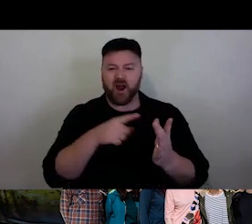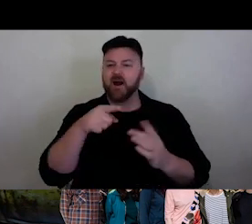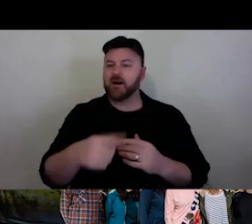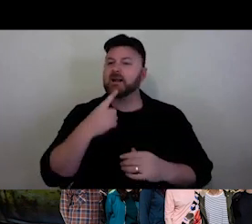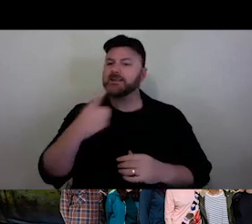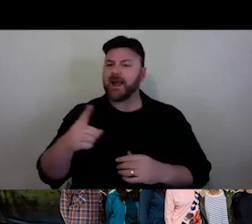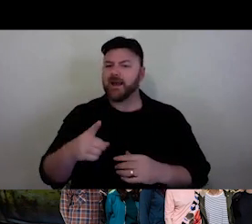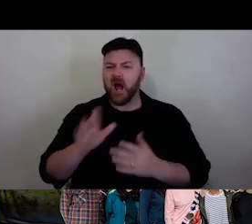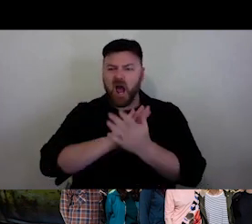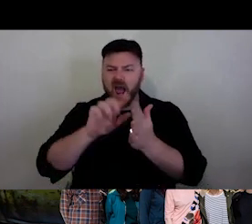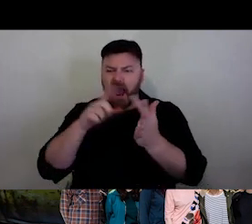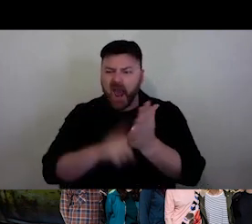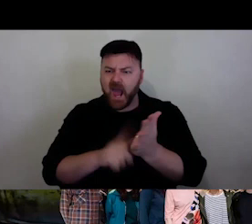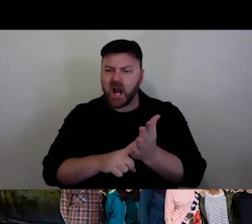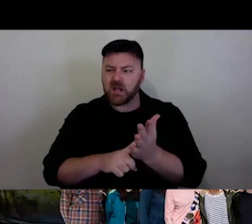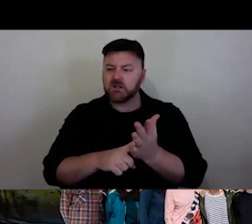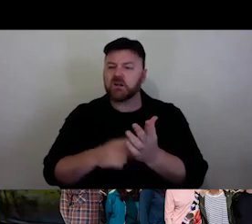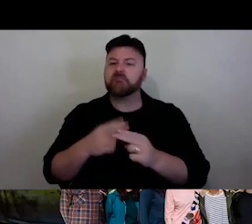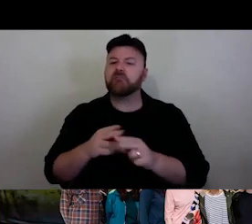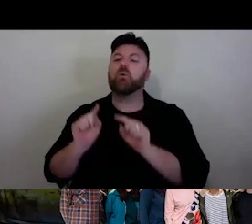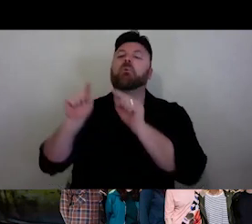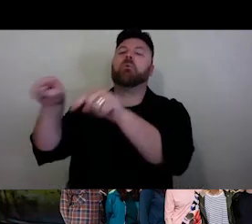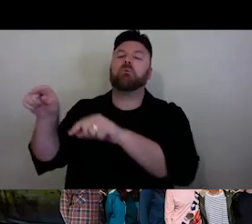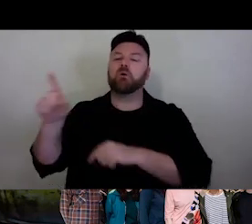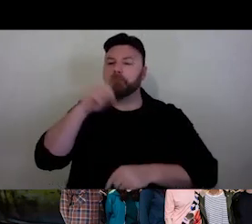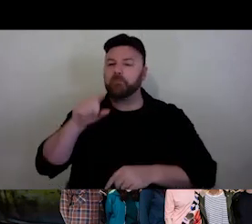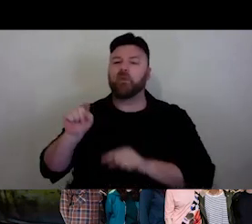Complicated, it is complicated to work with people. How do we make